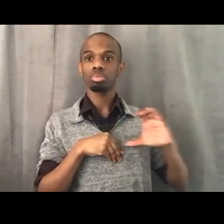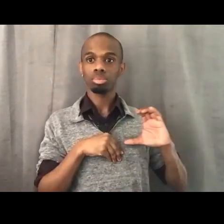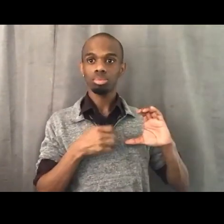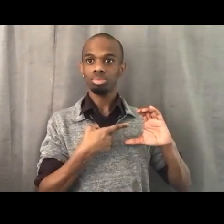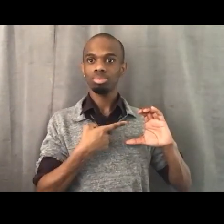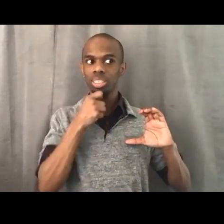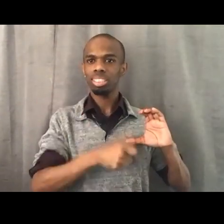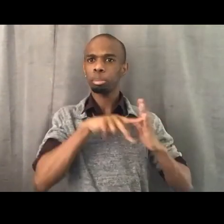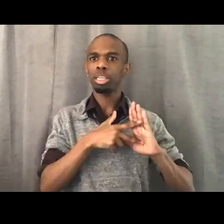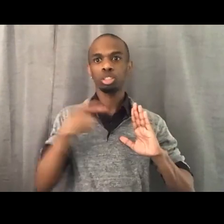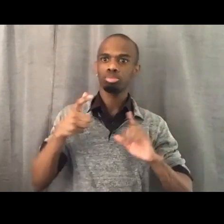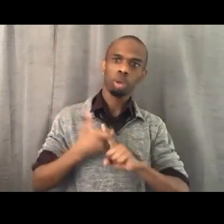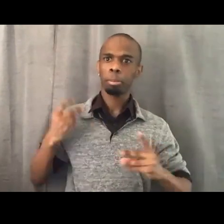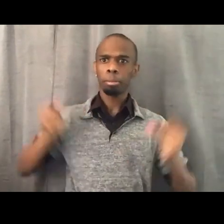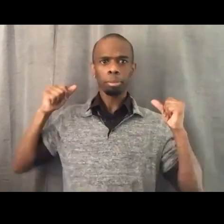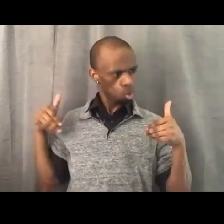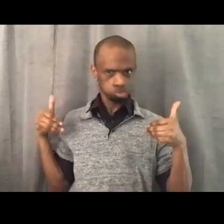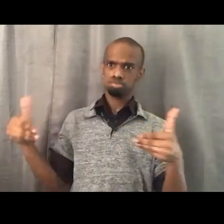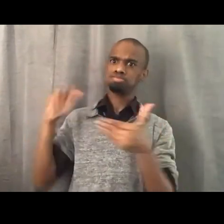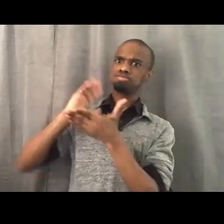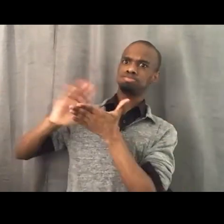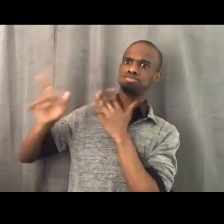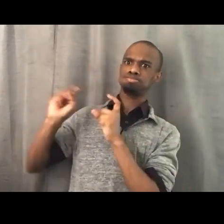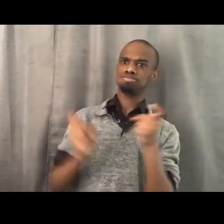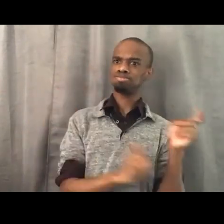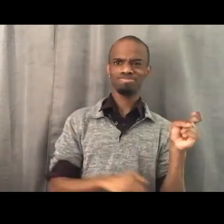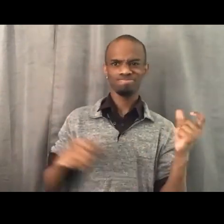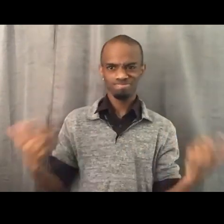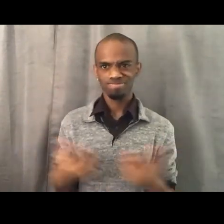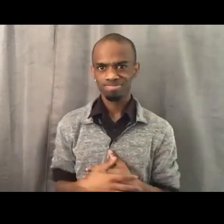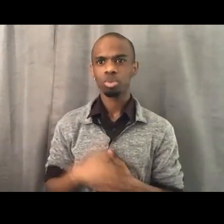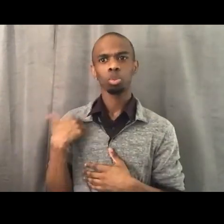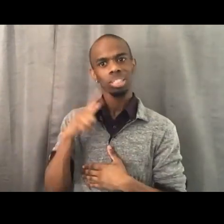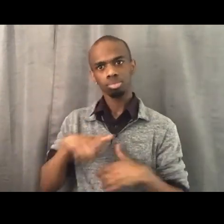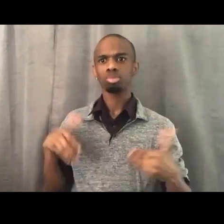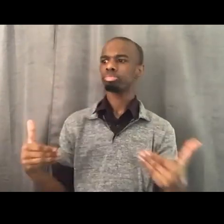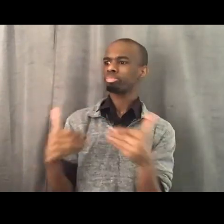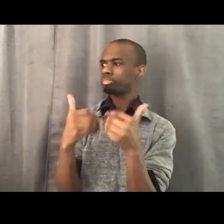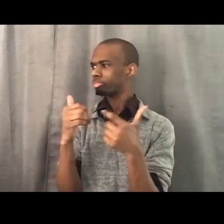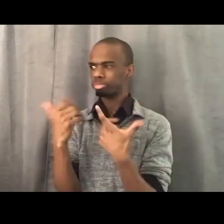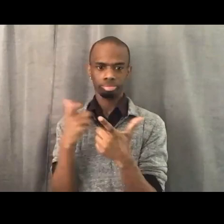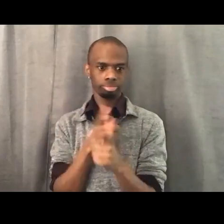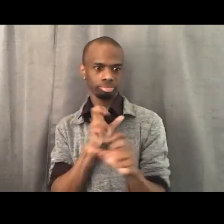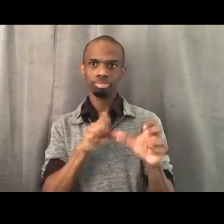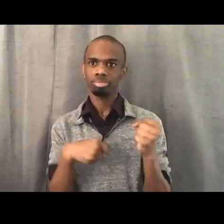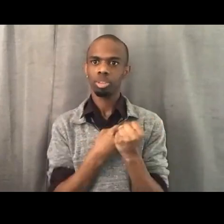and that there is a need for Black institution building. But I also think that it's important